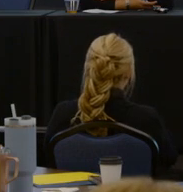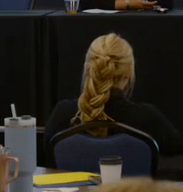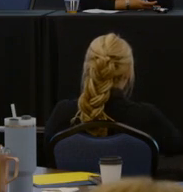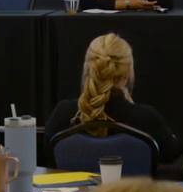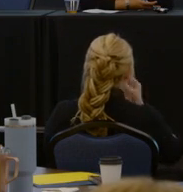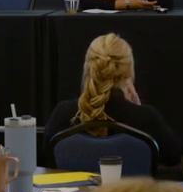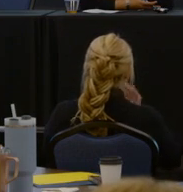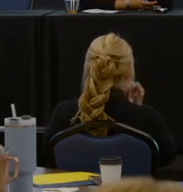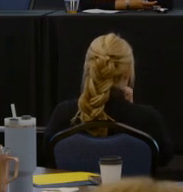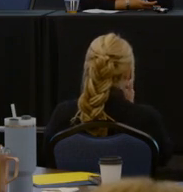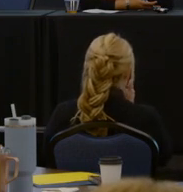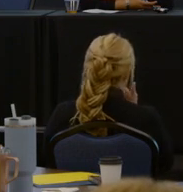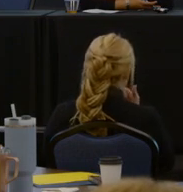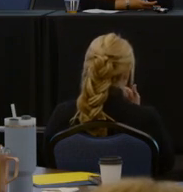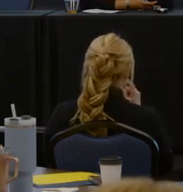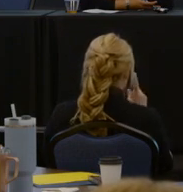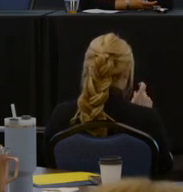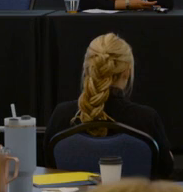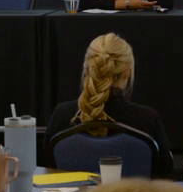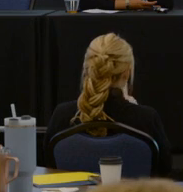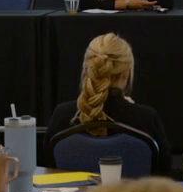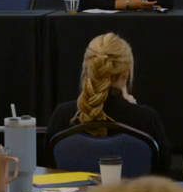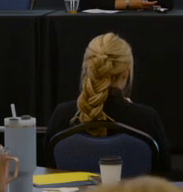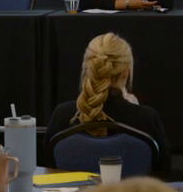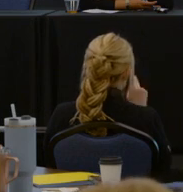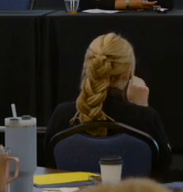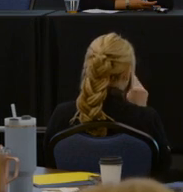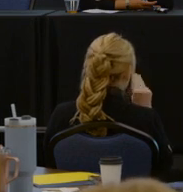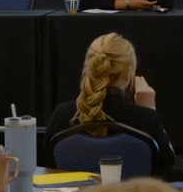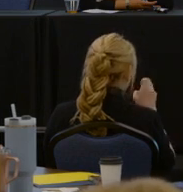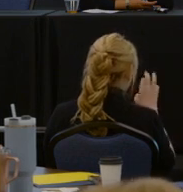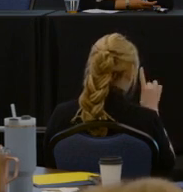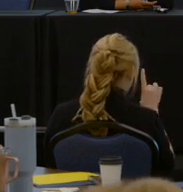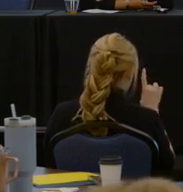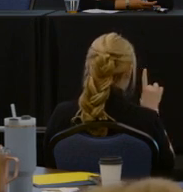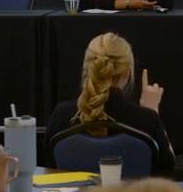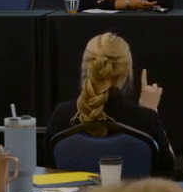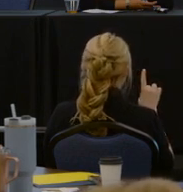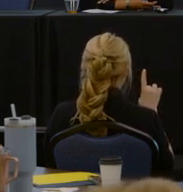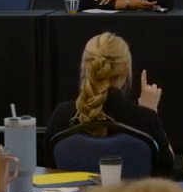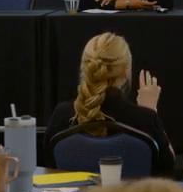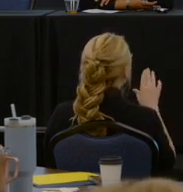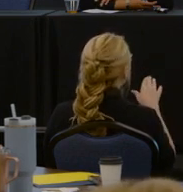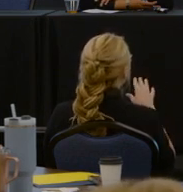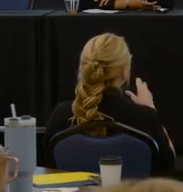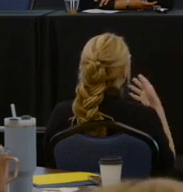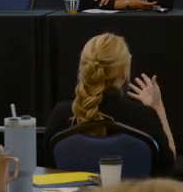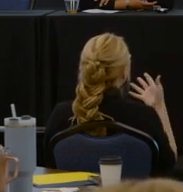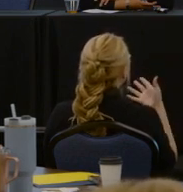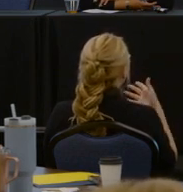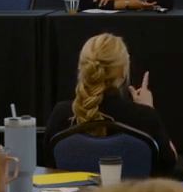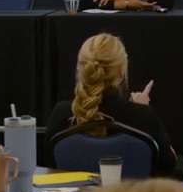So we have two questions, one for Kim Minard, just what are the first steps for like rural,